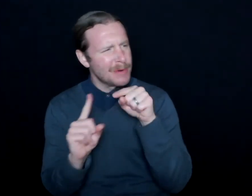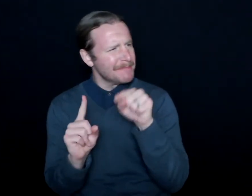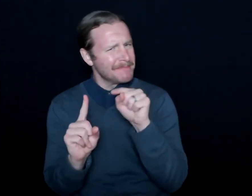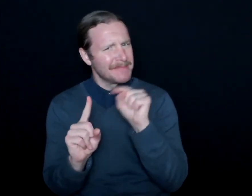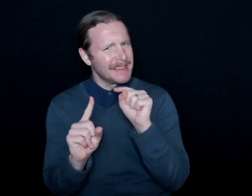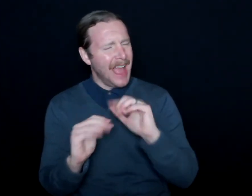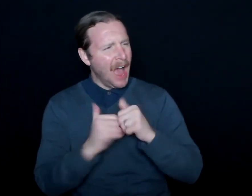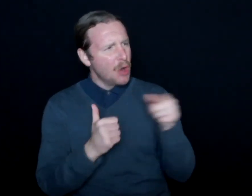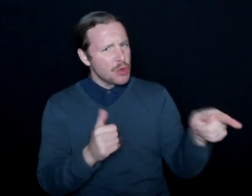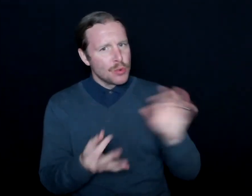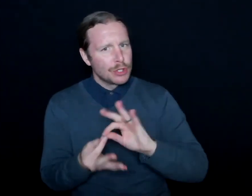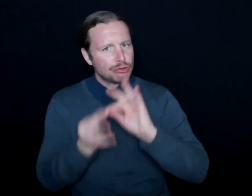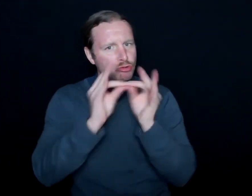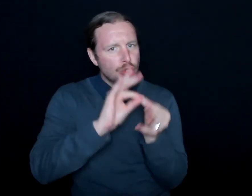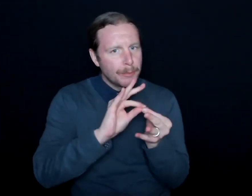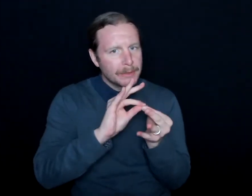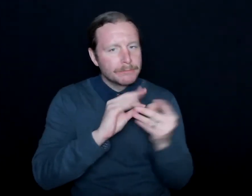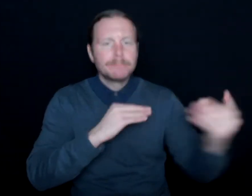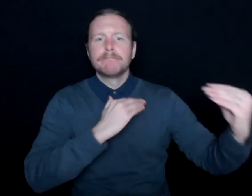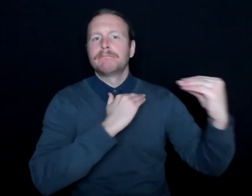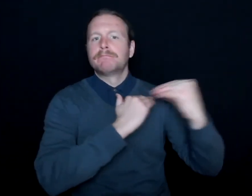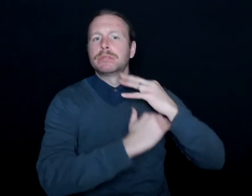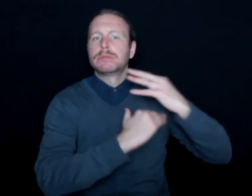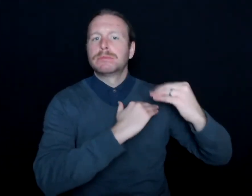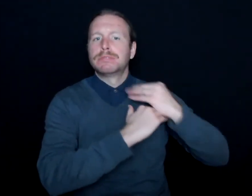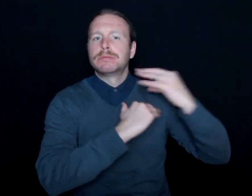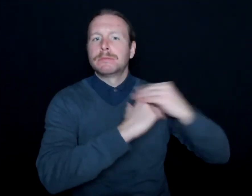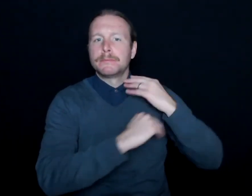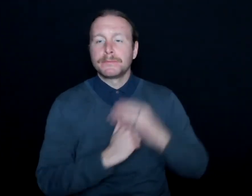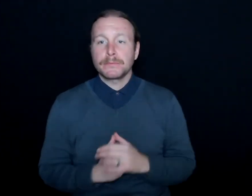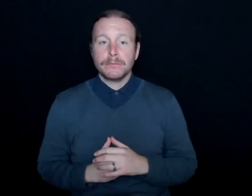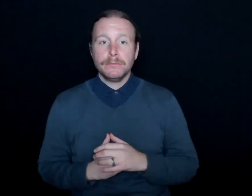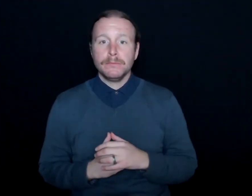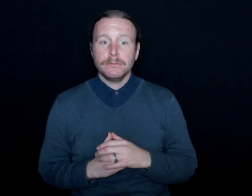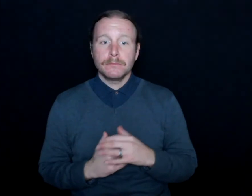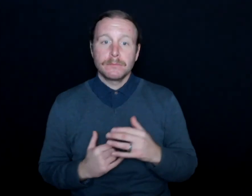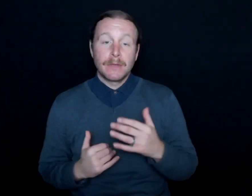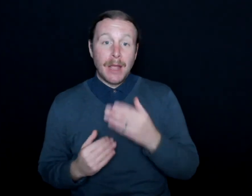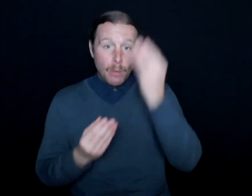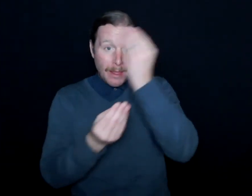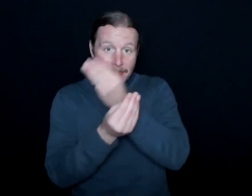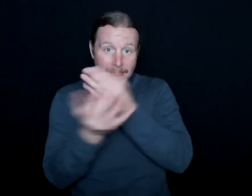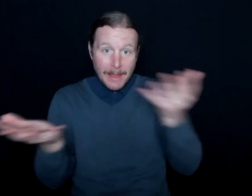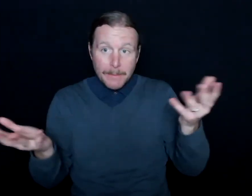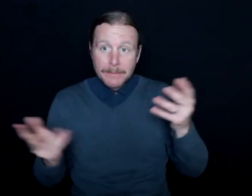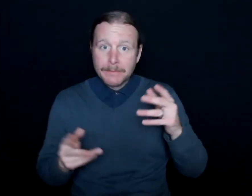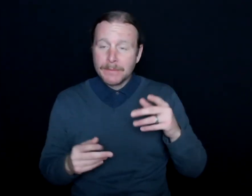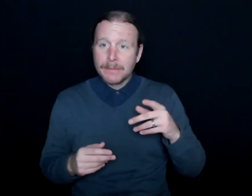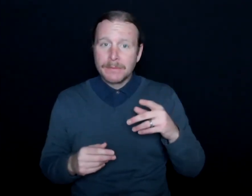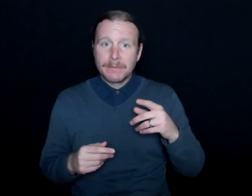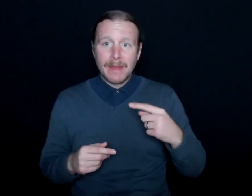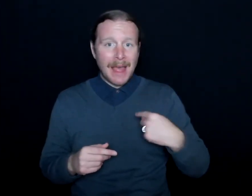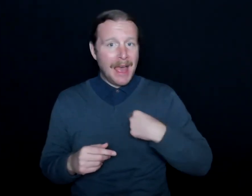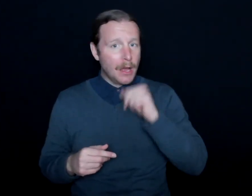How would you interpret this? And so what I'd like to let people know is that I don't have all the answers.